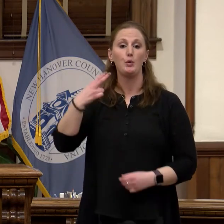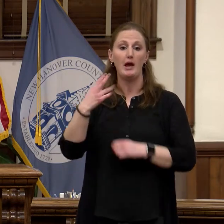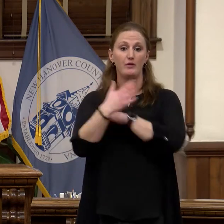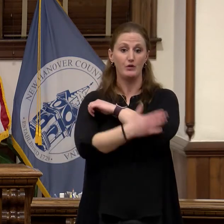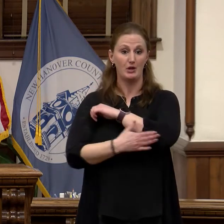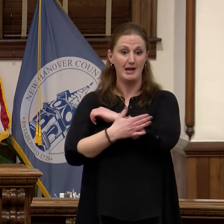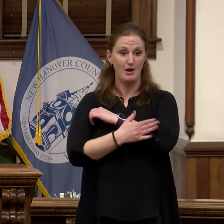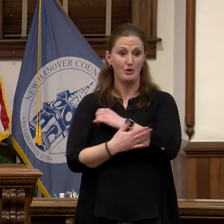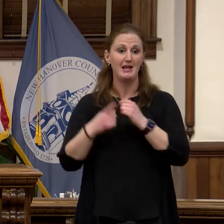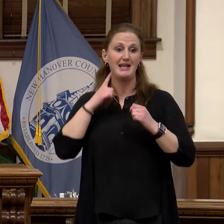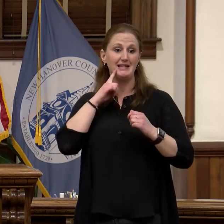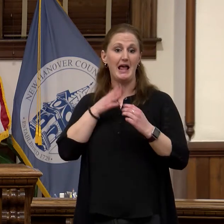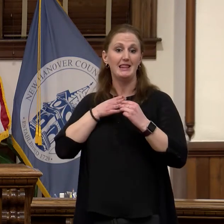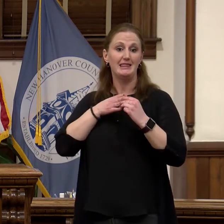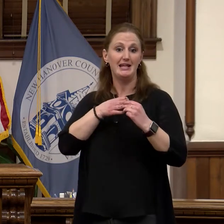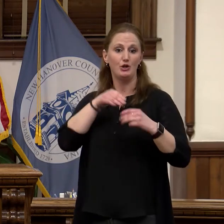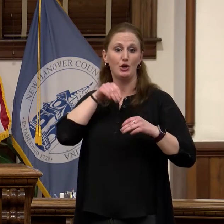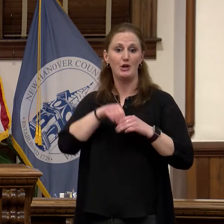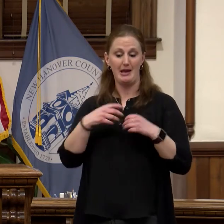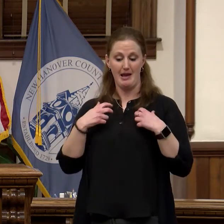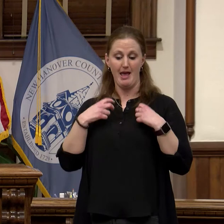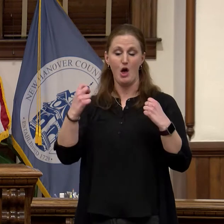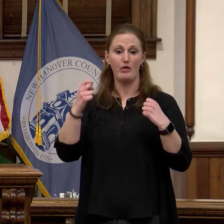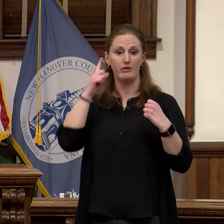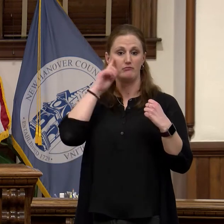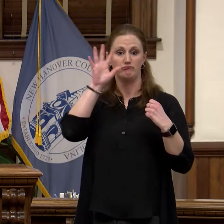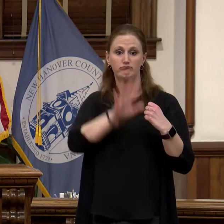in health nationally we have been invited to pursue a healthy counties